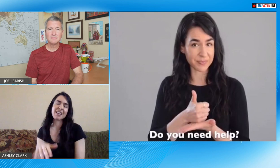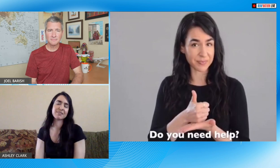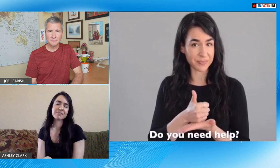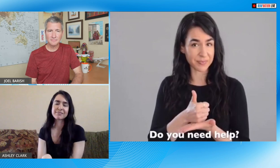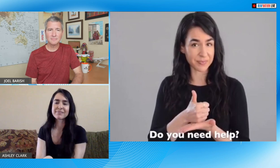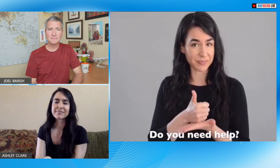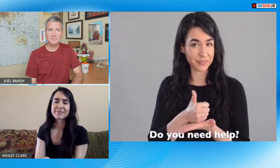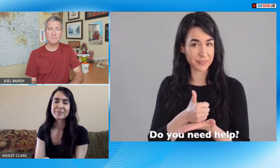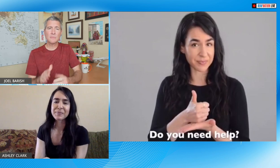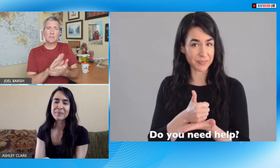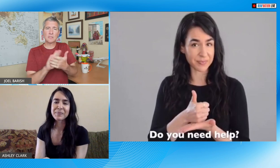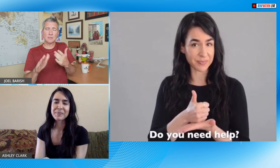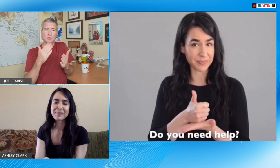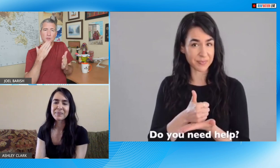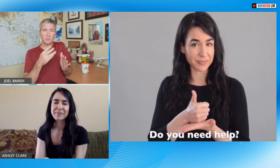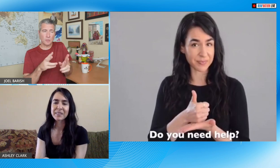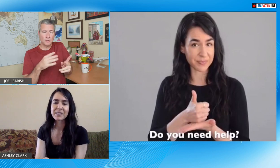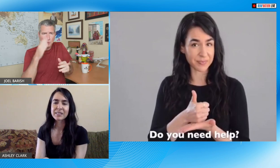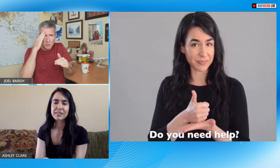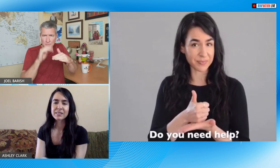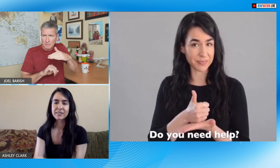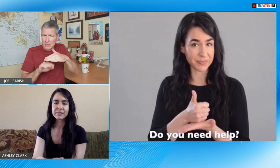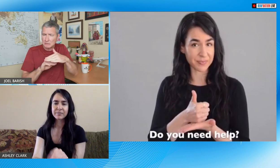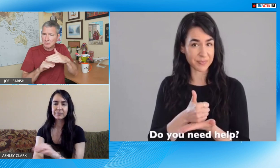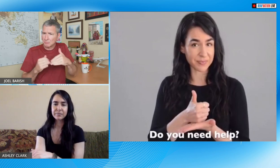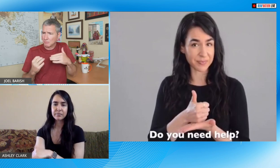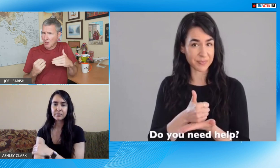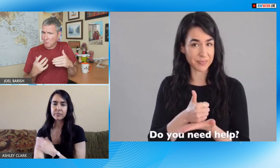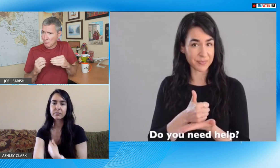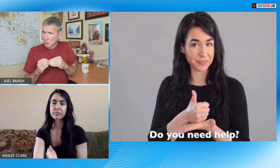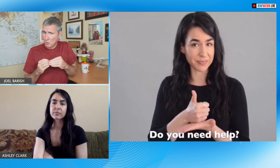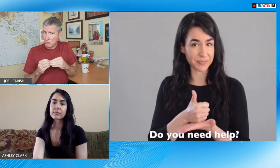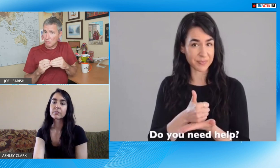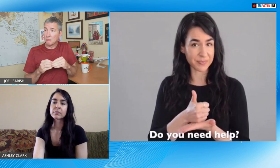ESL class and get more deep into the language and that's so good I mean just